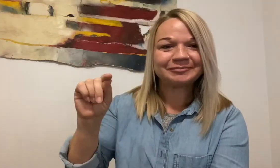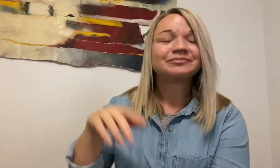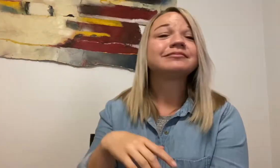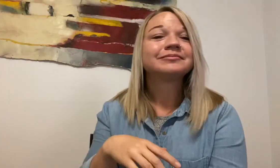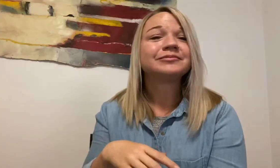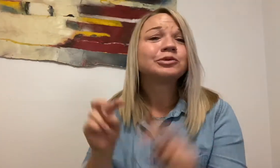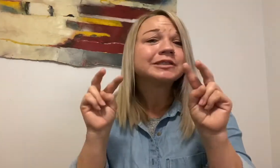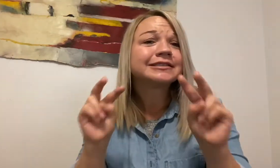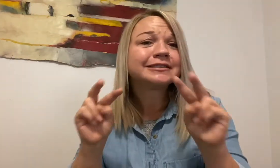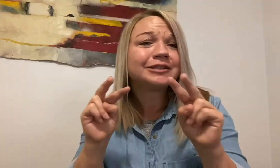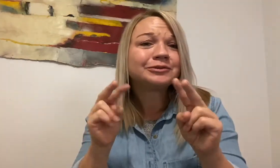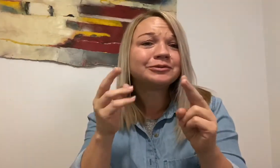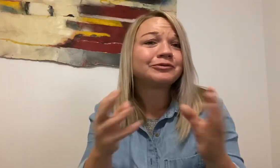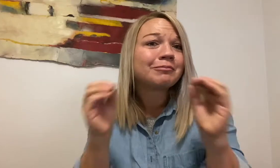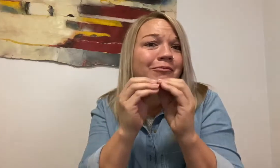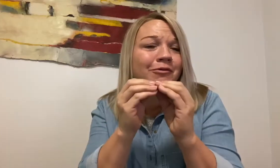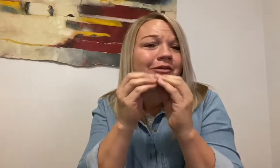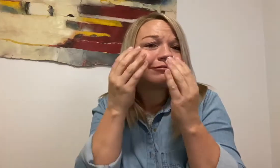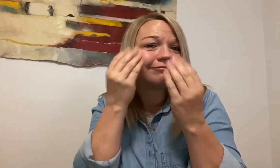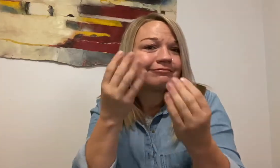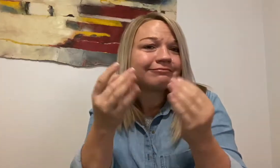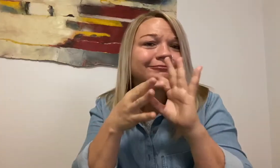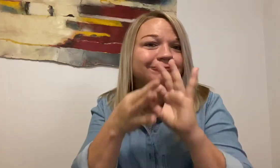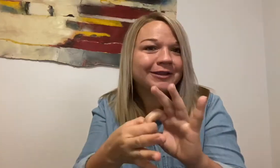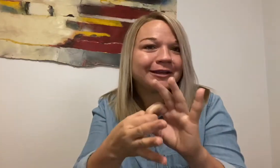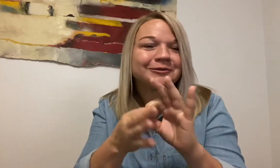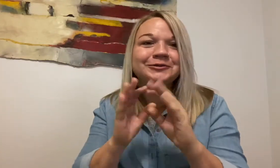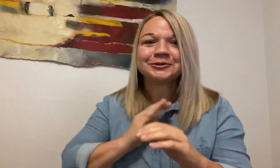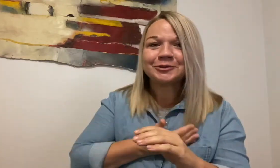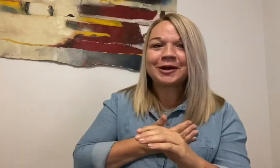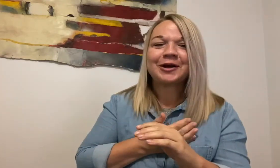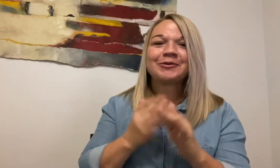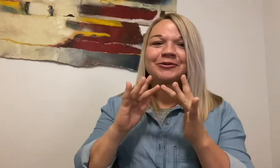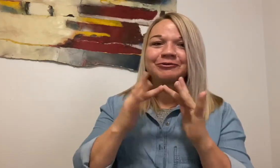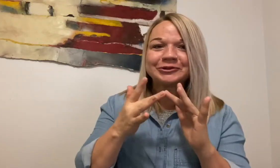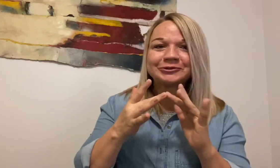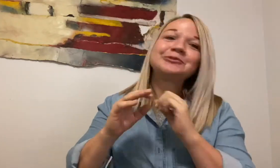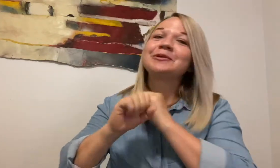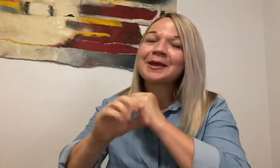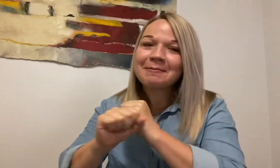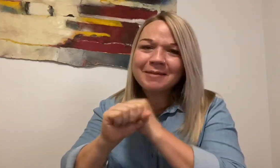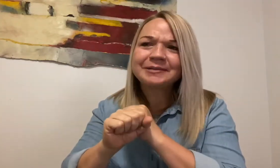Stay tuned for more information on our virtual campaign